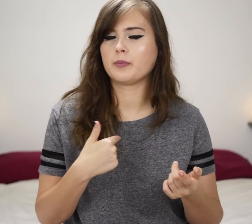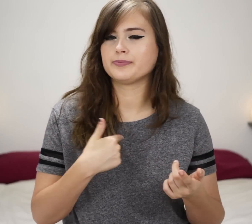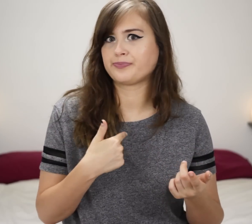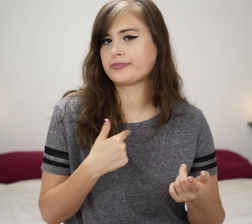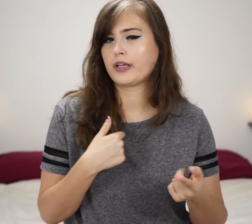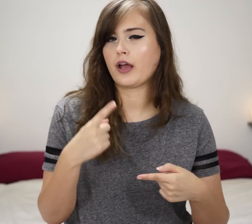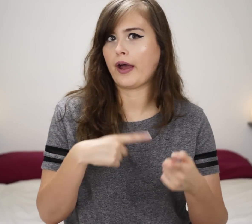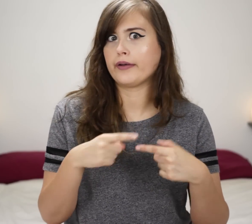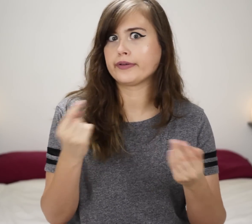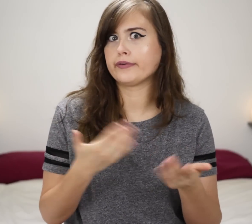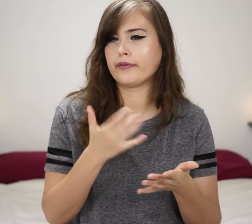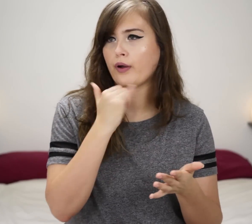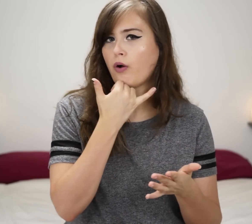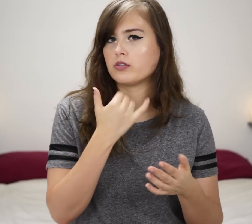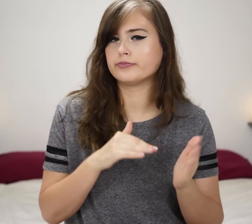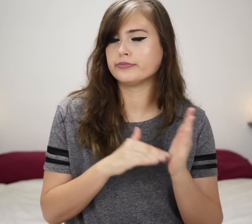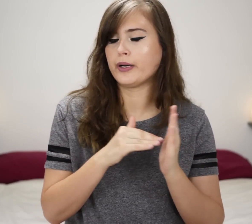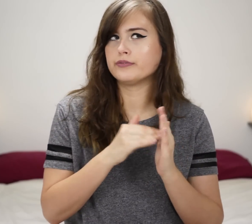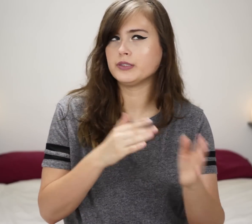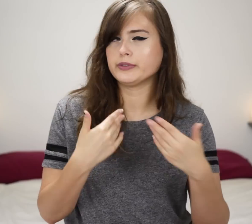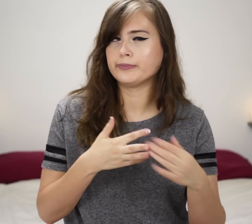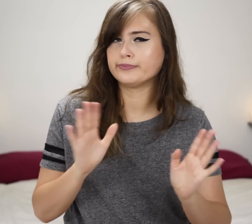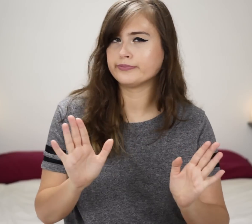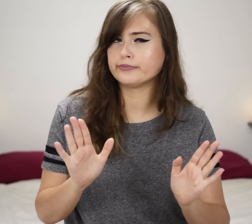I mean, I sign things incorrectly often, so.